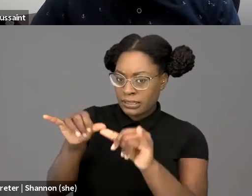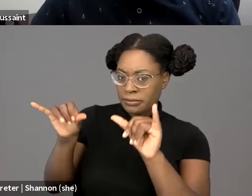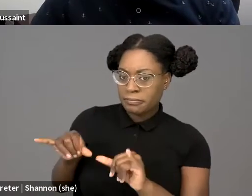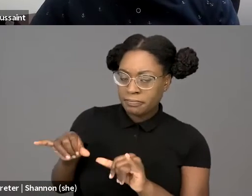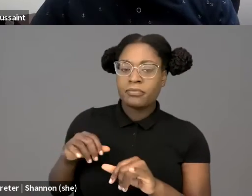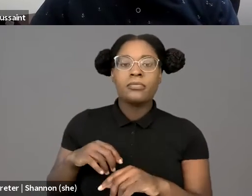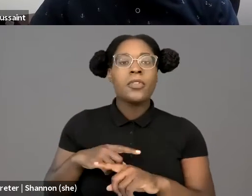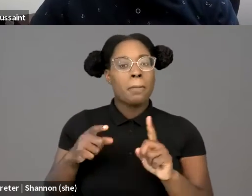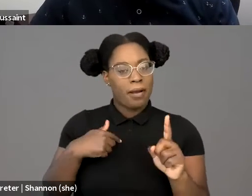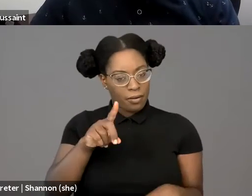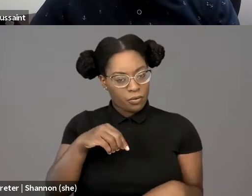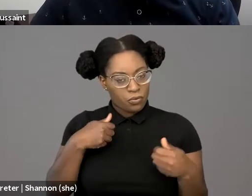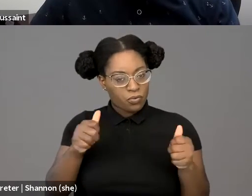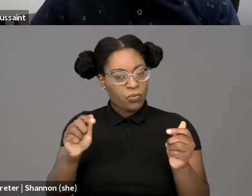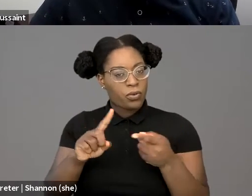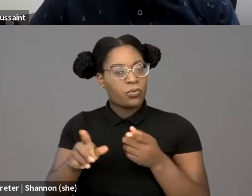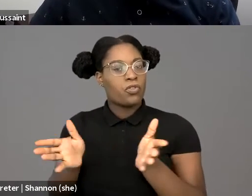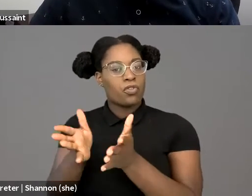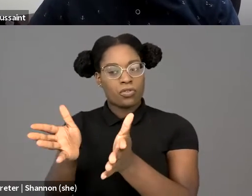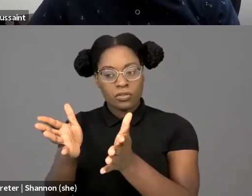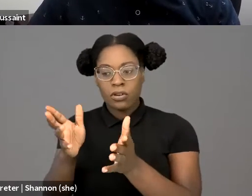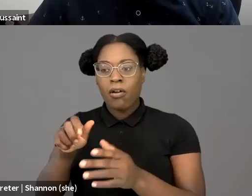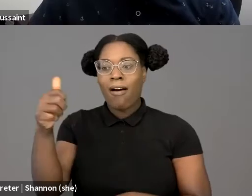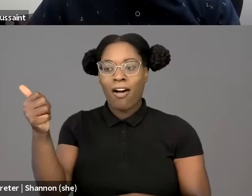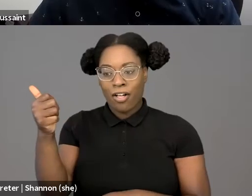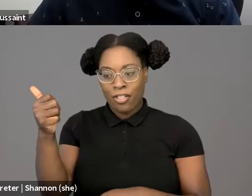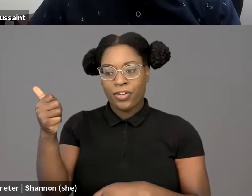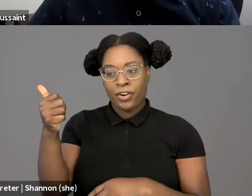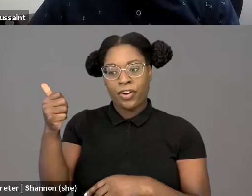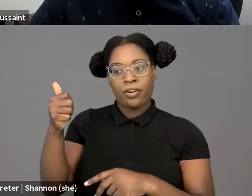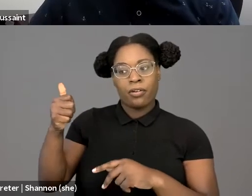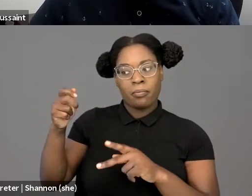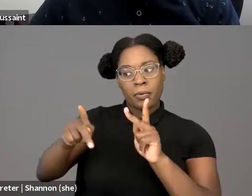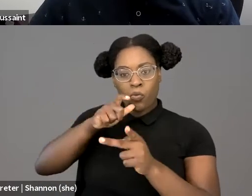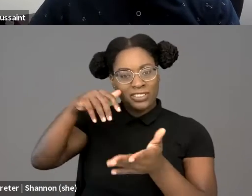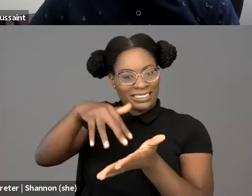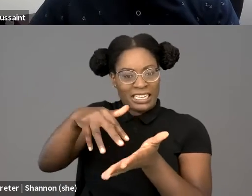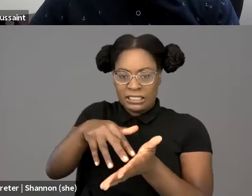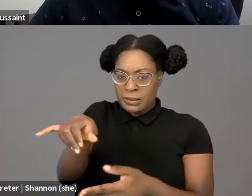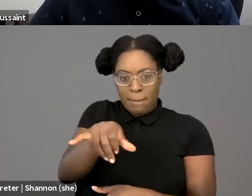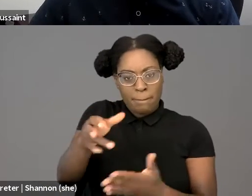I throw out something where I'm encouraging other scholars out there to apply Afrofuturism to other areas of the law.